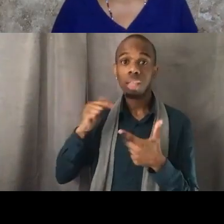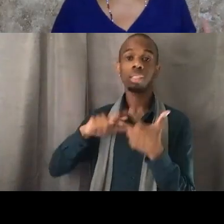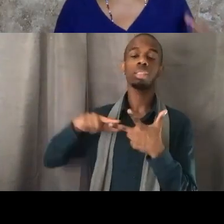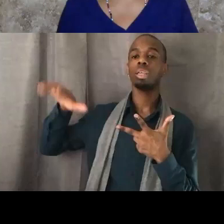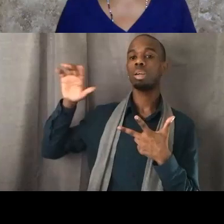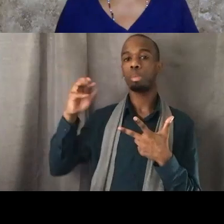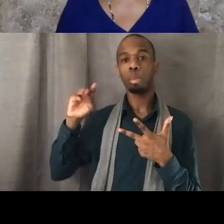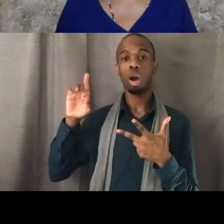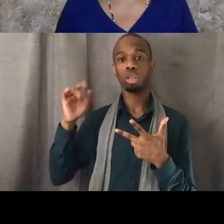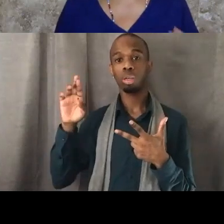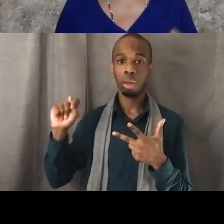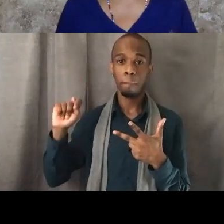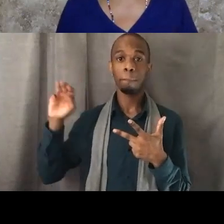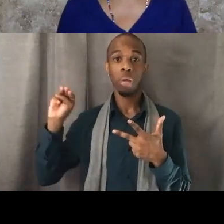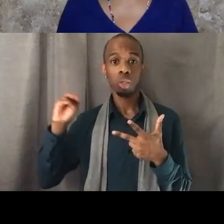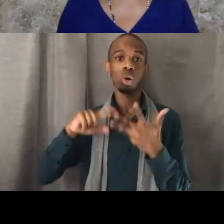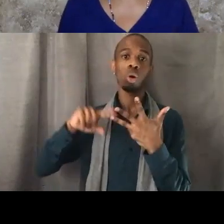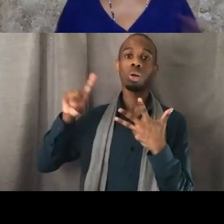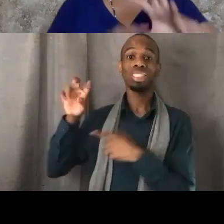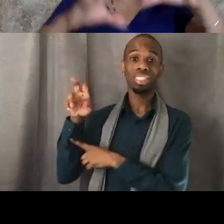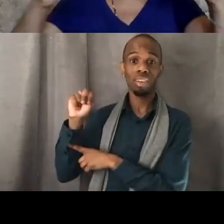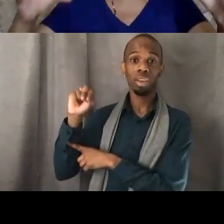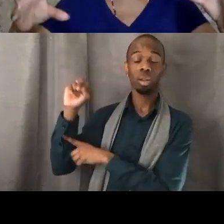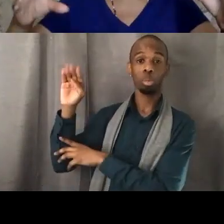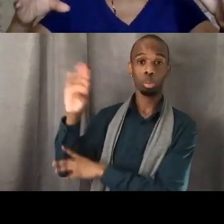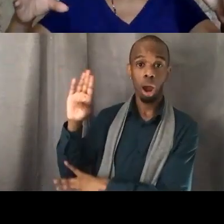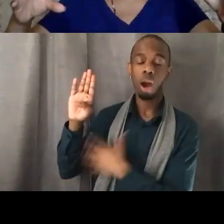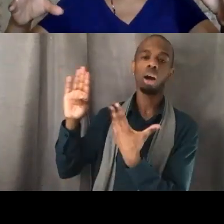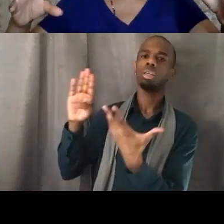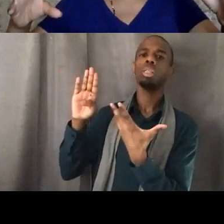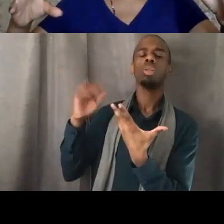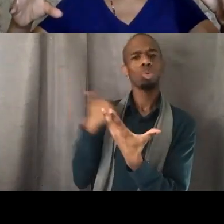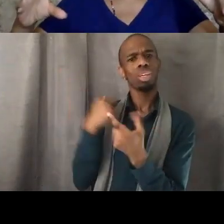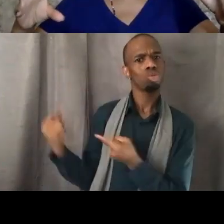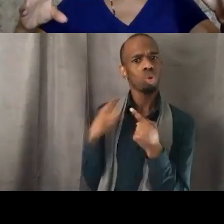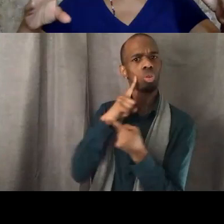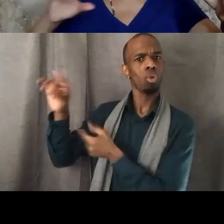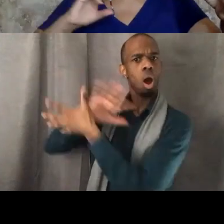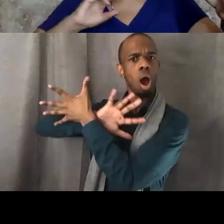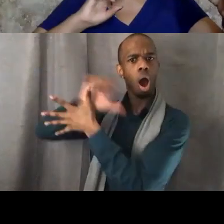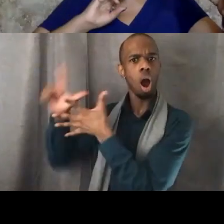this is a struggle that's systemic in nature. Remember that scaffold that we talked about, it's not just